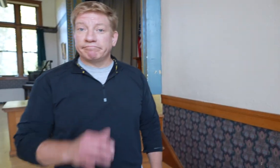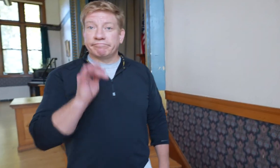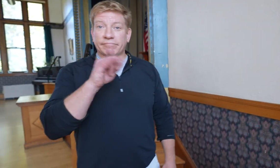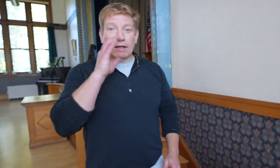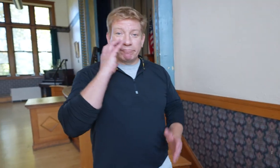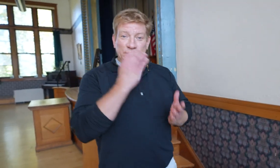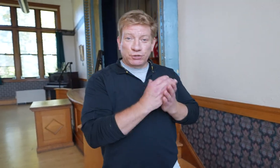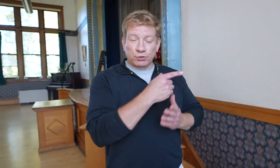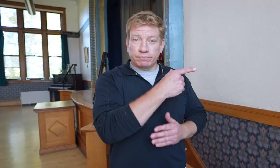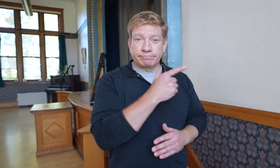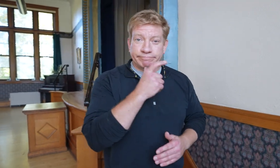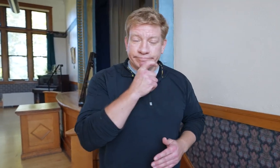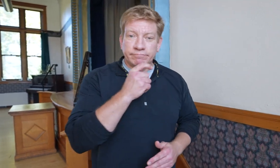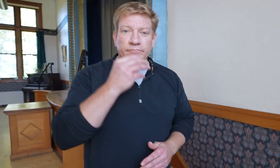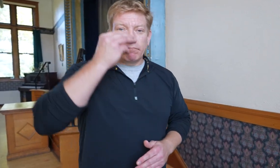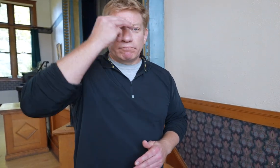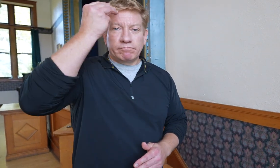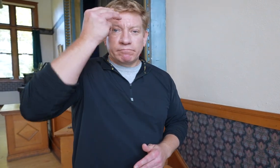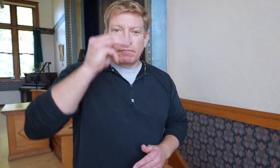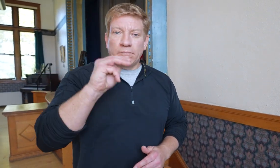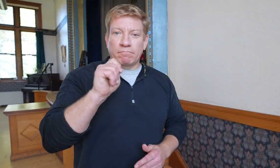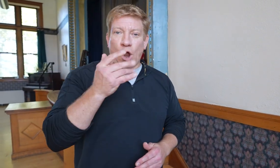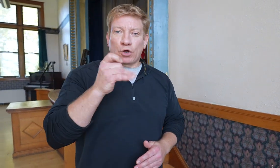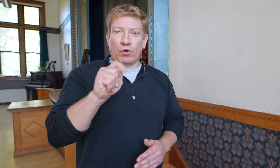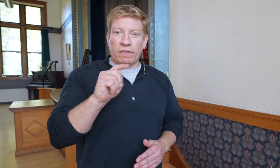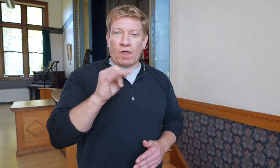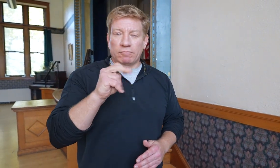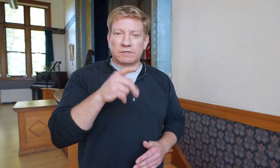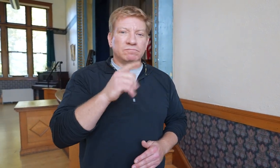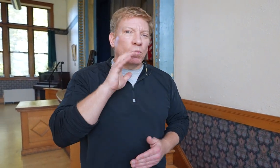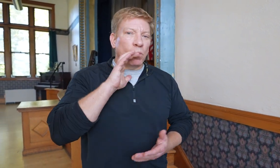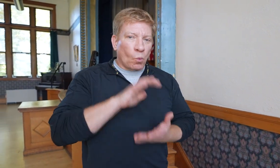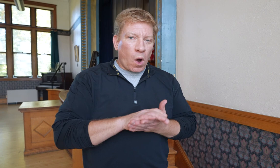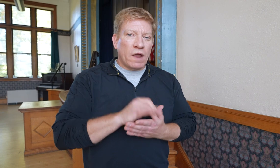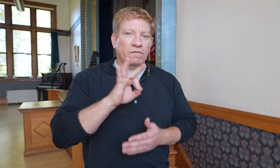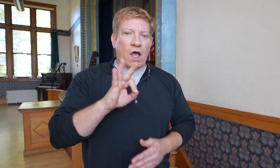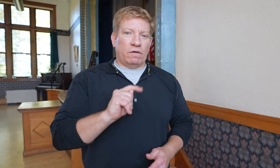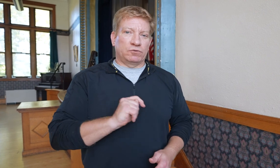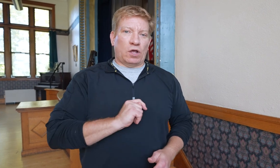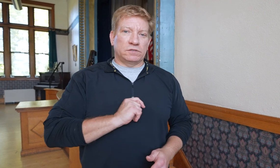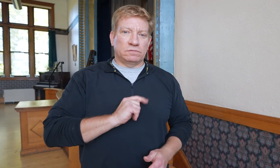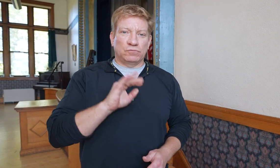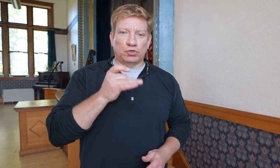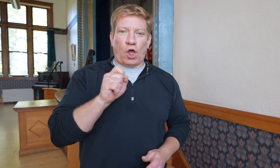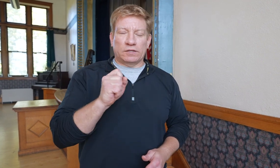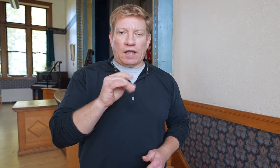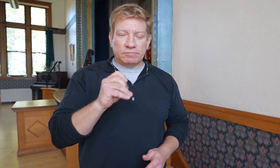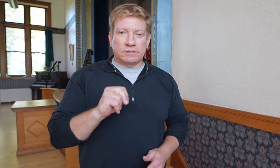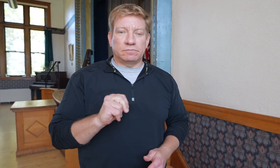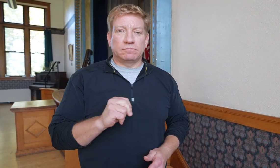This is a picture of Margaret Thompson. She was the wife of Charles Thompson.